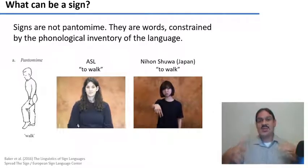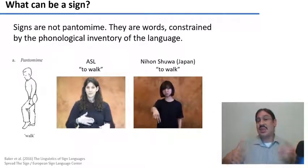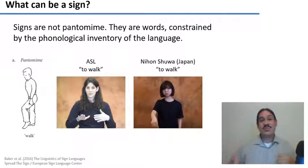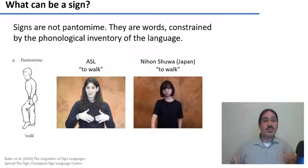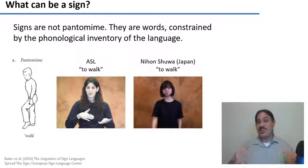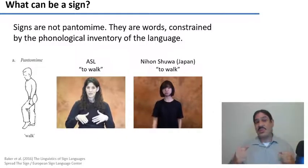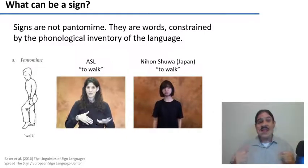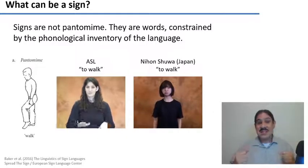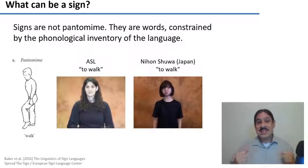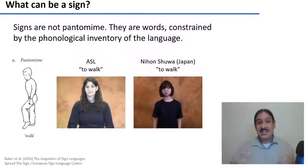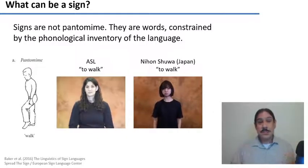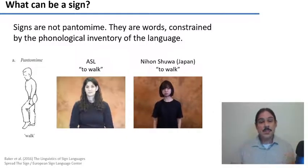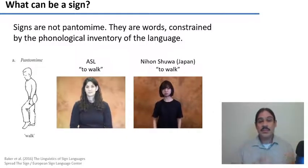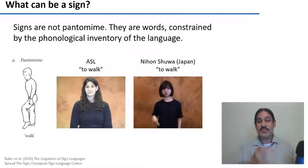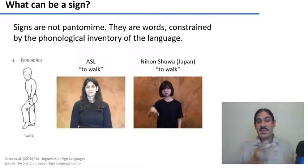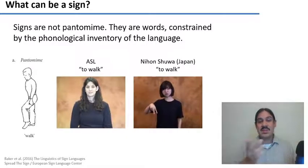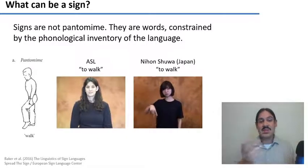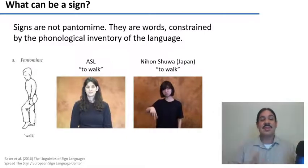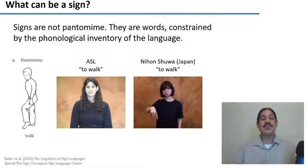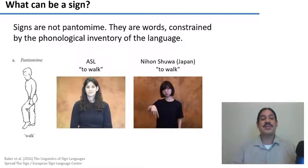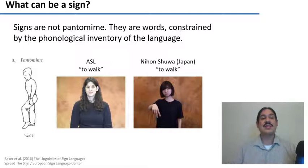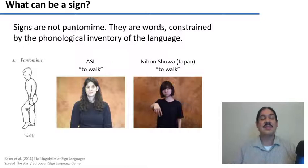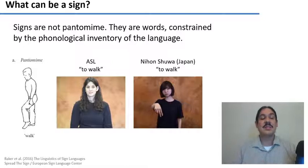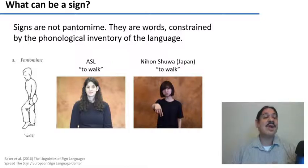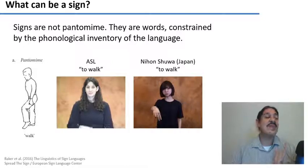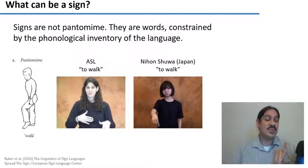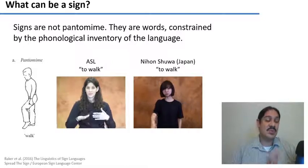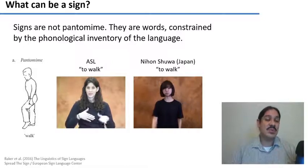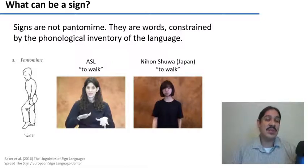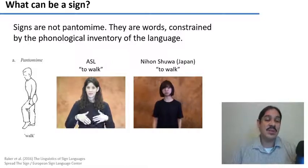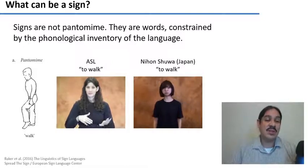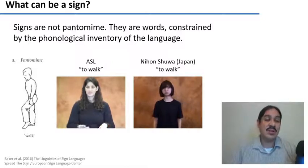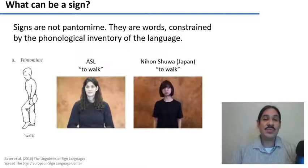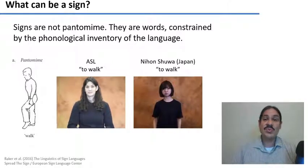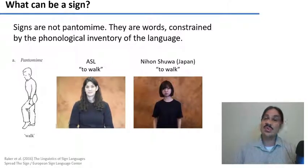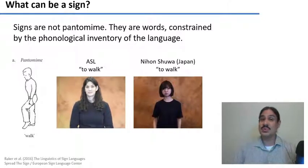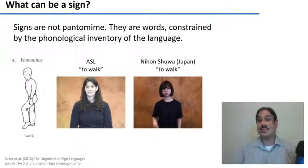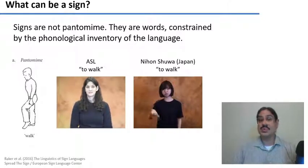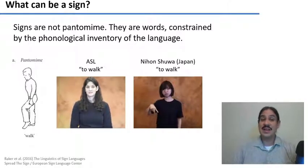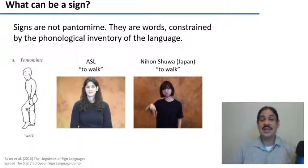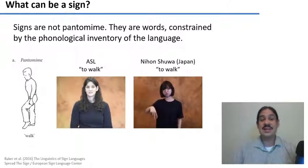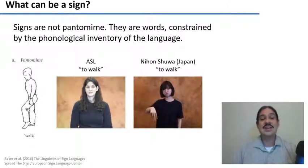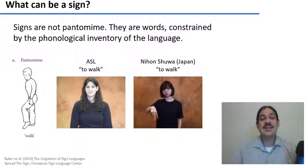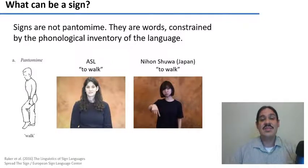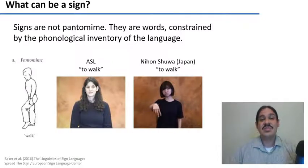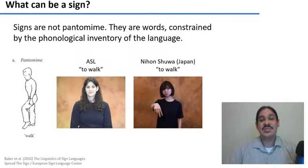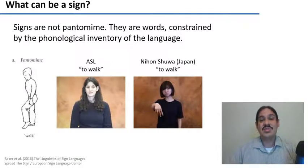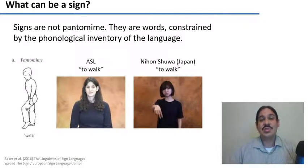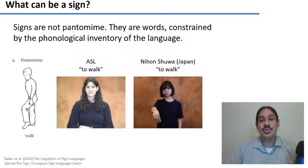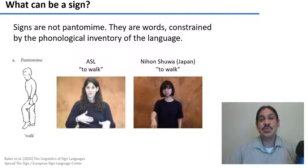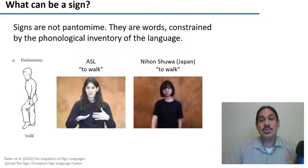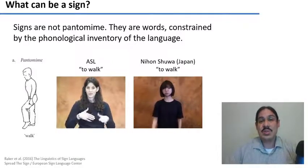that we have to walk in American Sign Language and in nihon shuwa